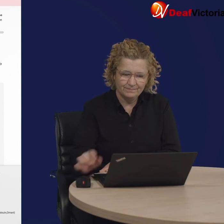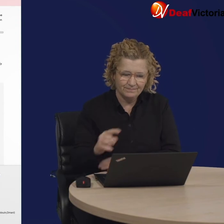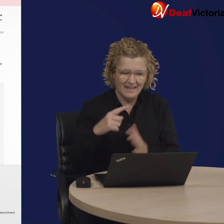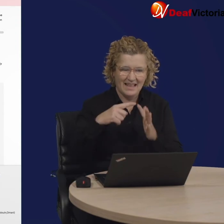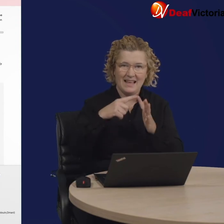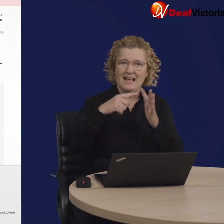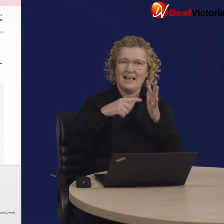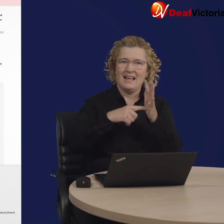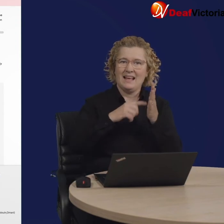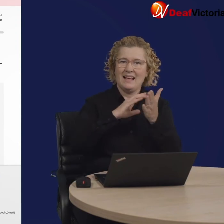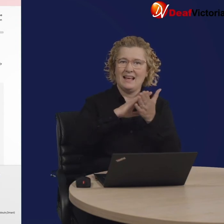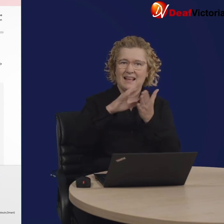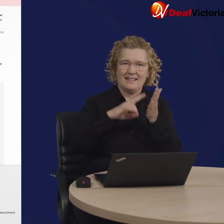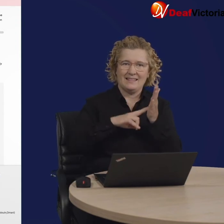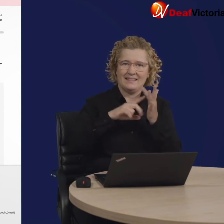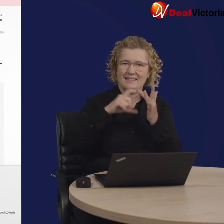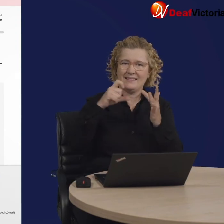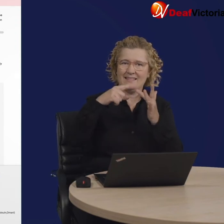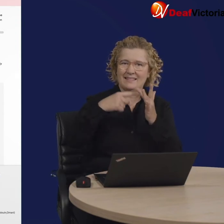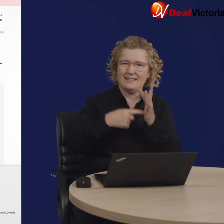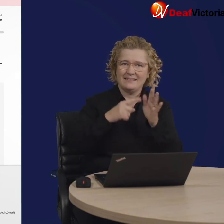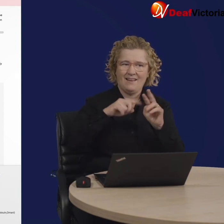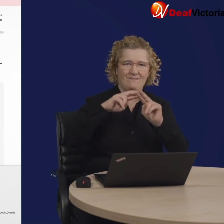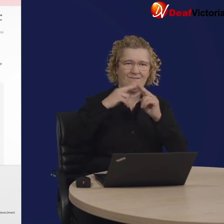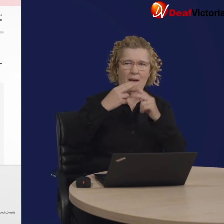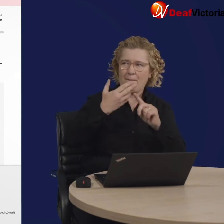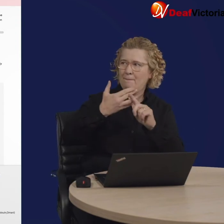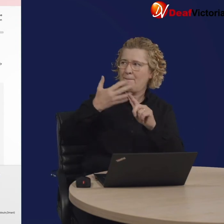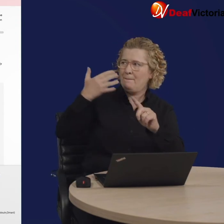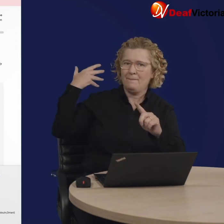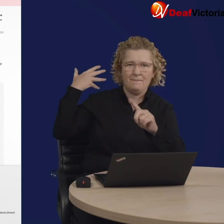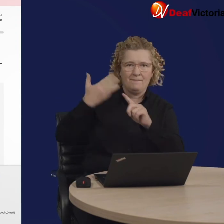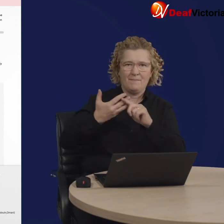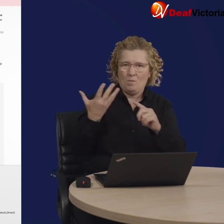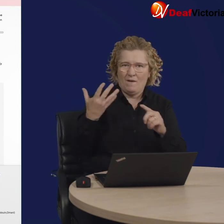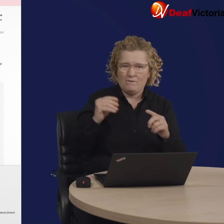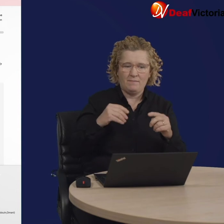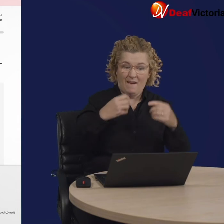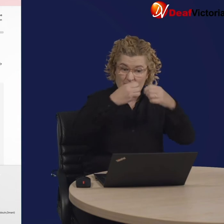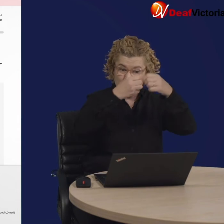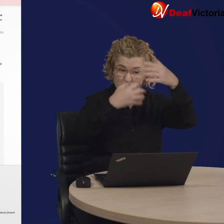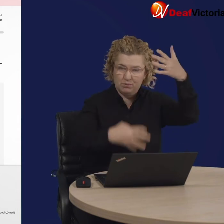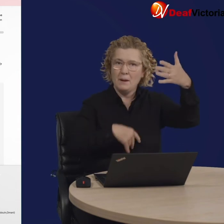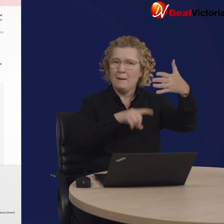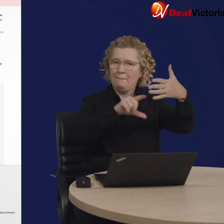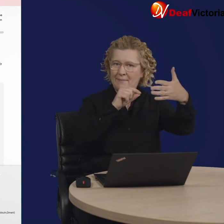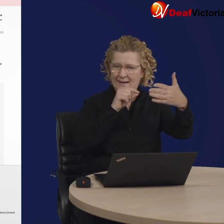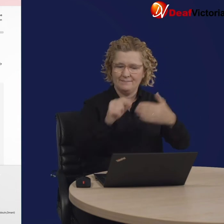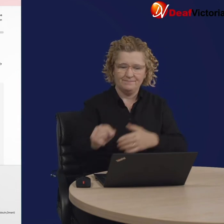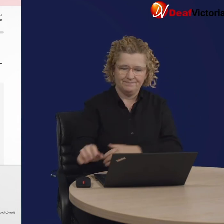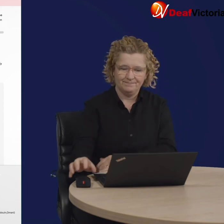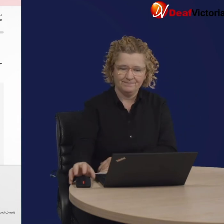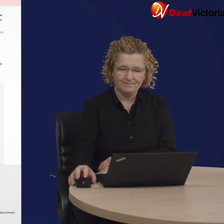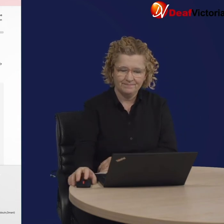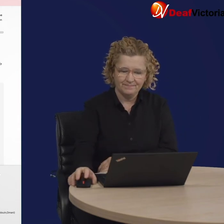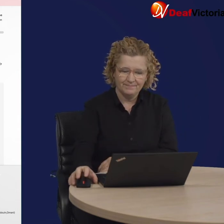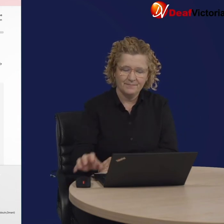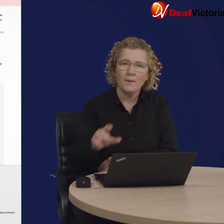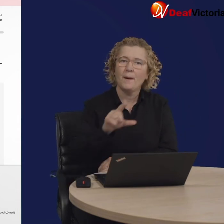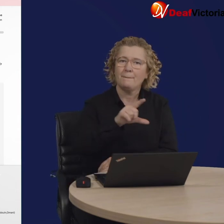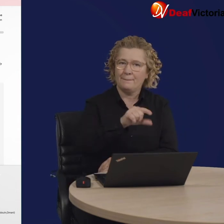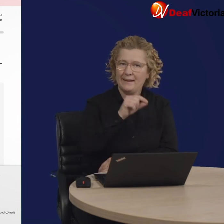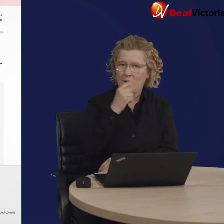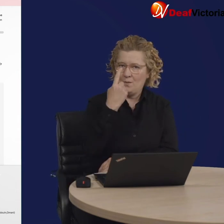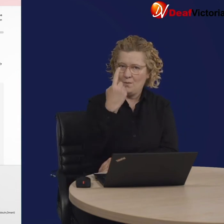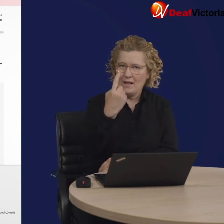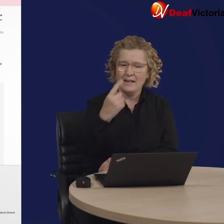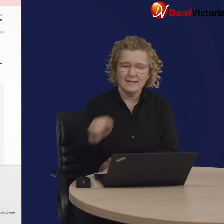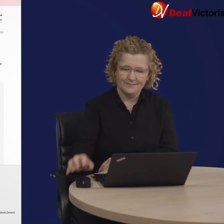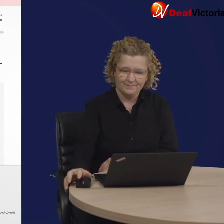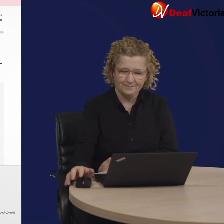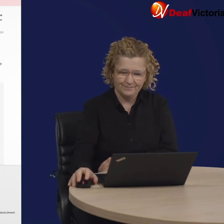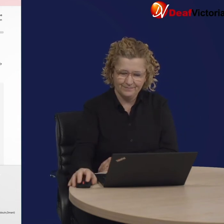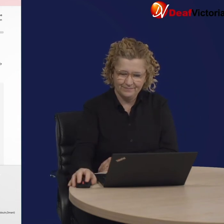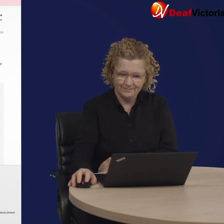This field is for ethnicity, pick one option.